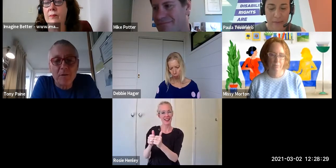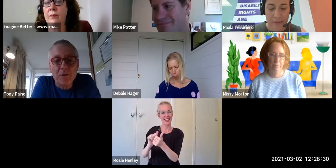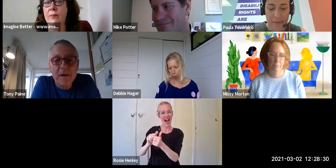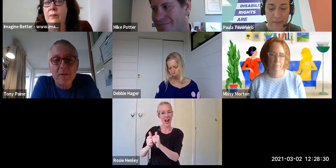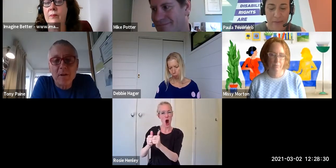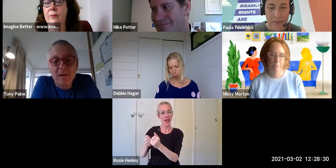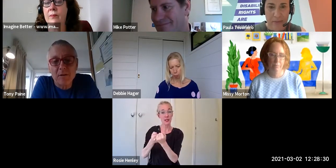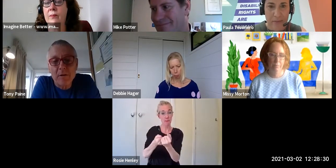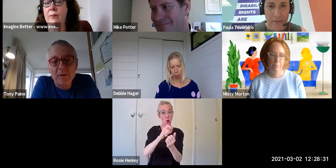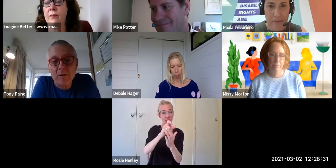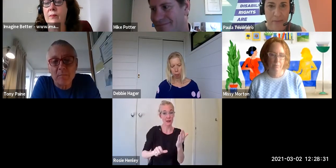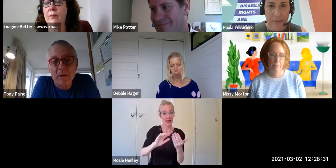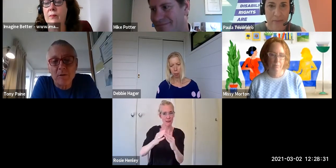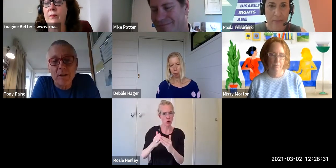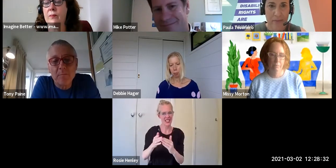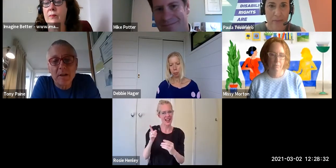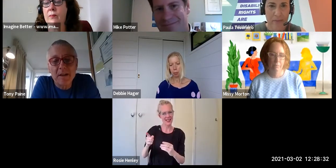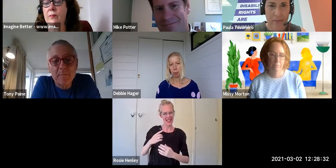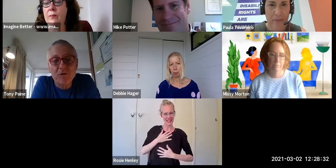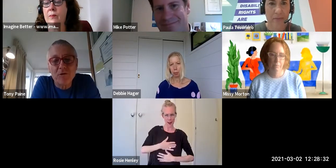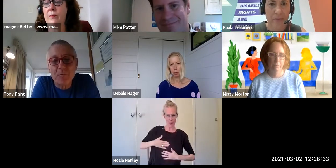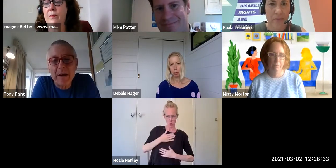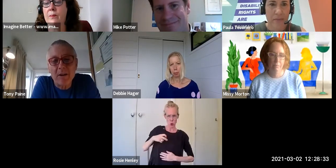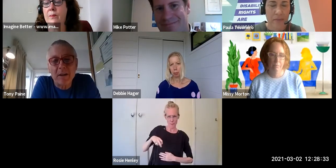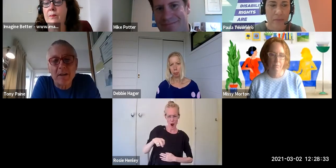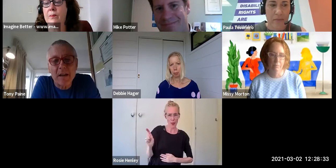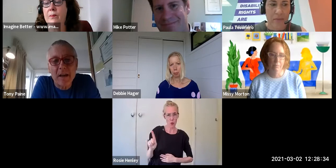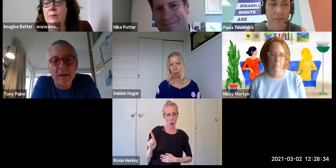you have a unique ability to speak truth to power, I guess.